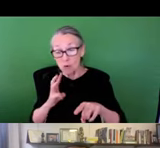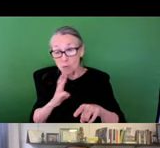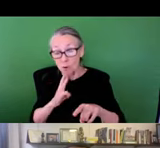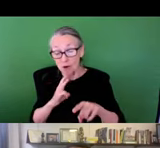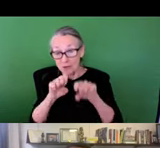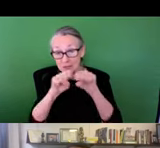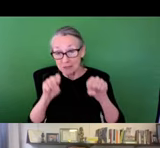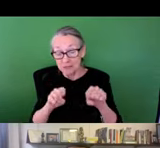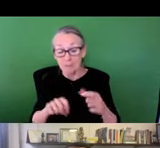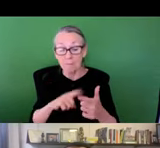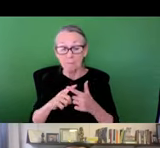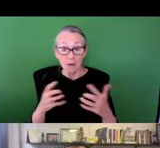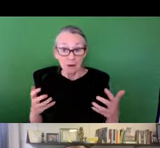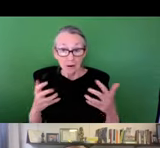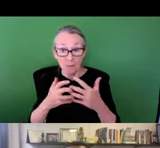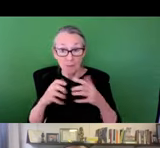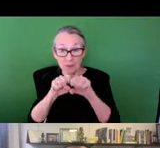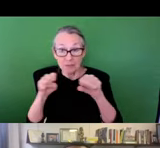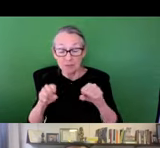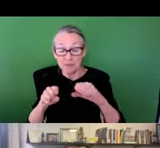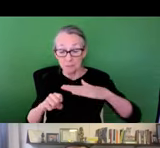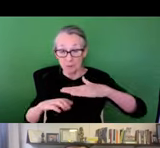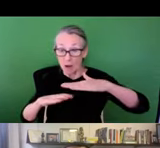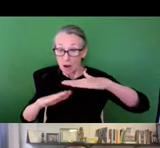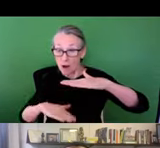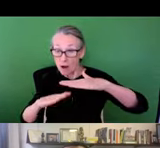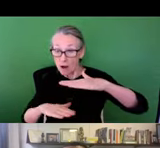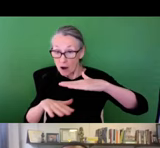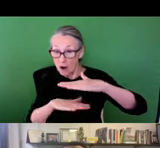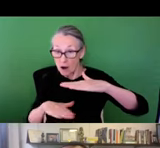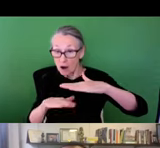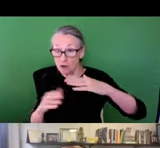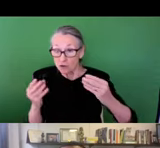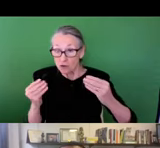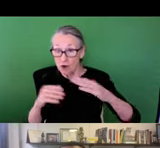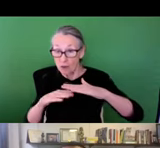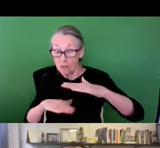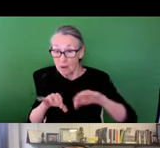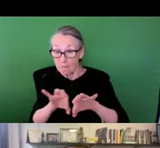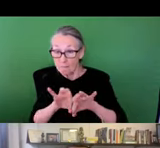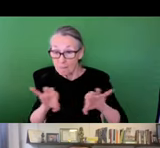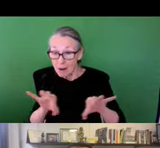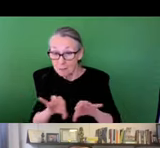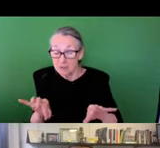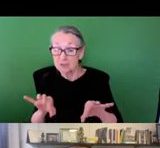between separate stormwater systems that combine the systems from the underground pipes